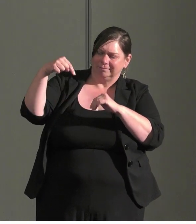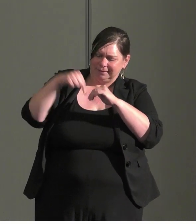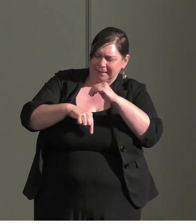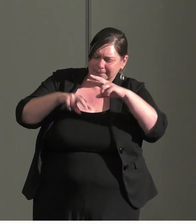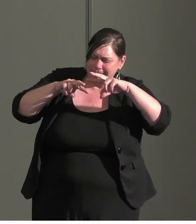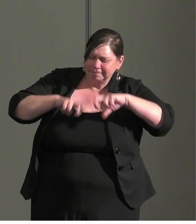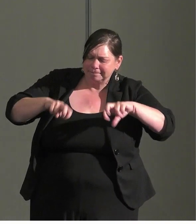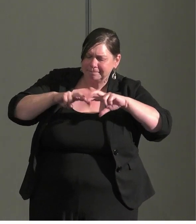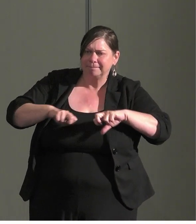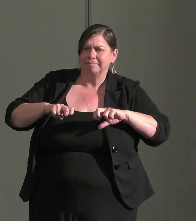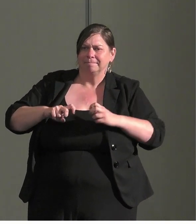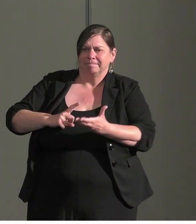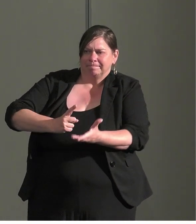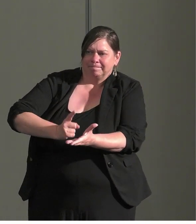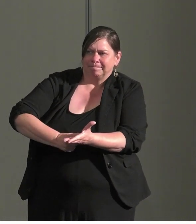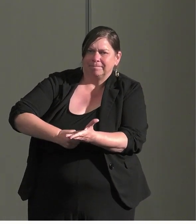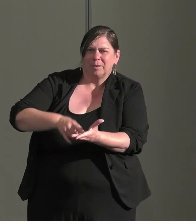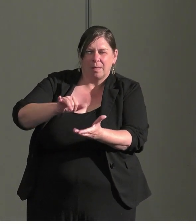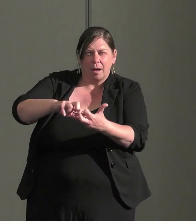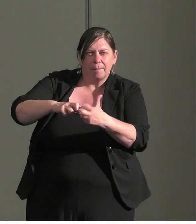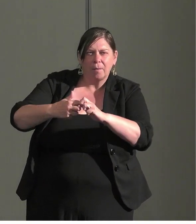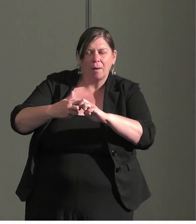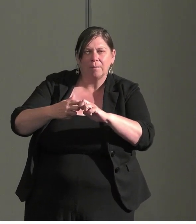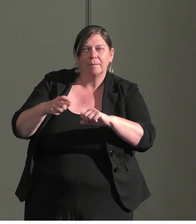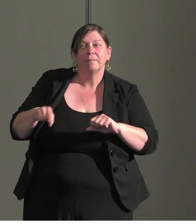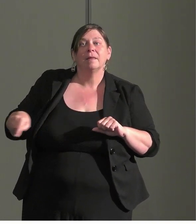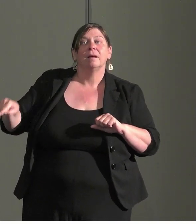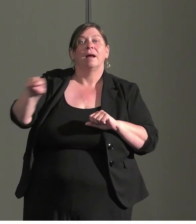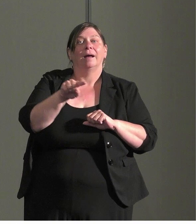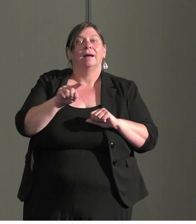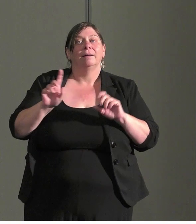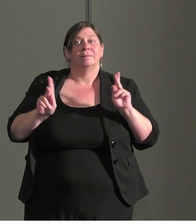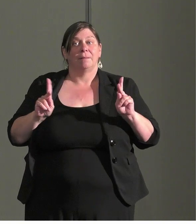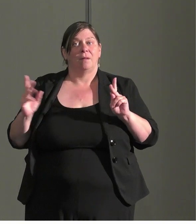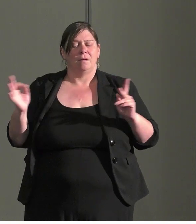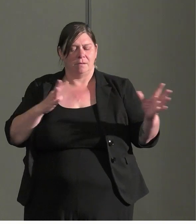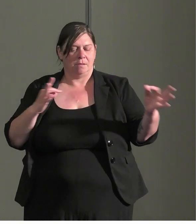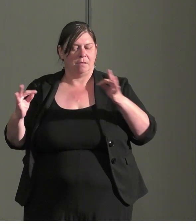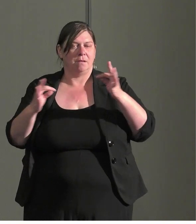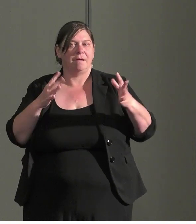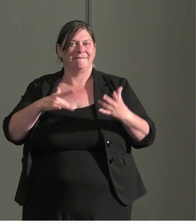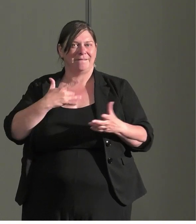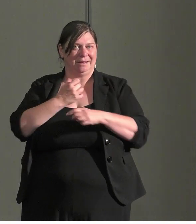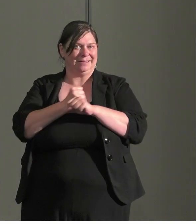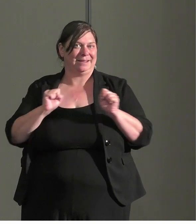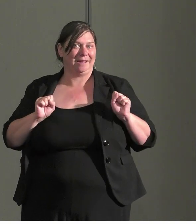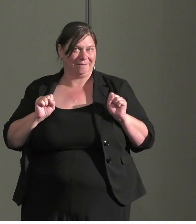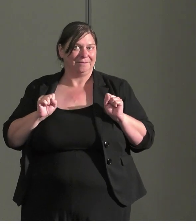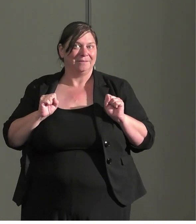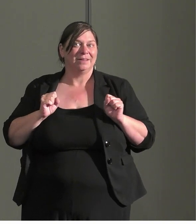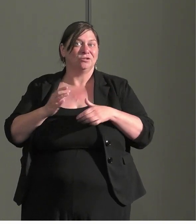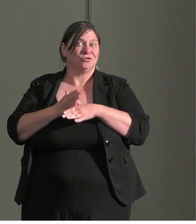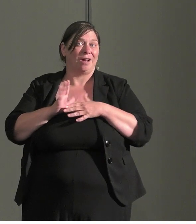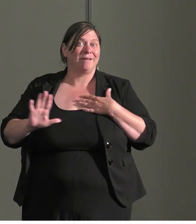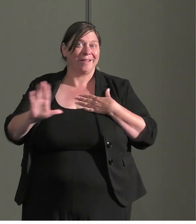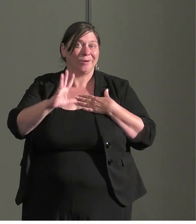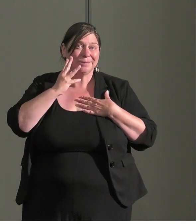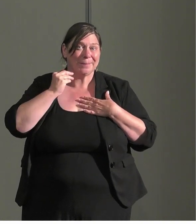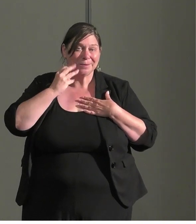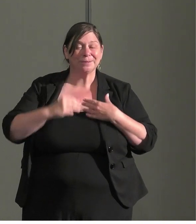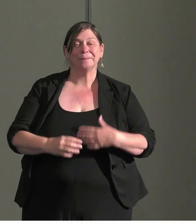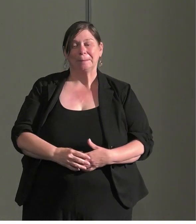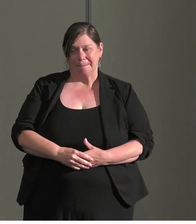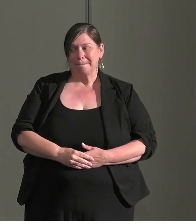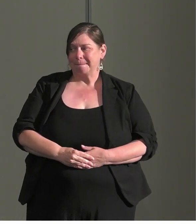a problem. In a way that people are able to share and feel safe to share the experiences.